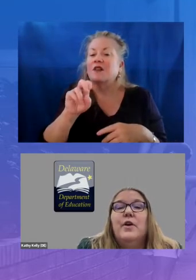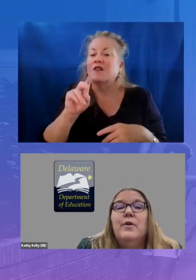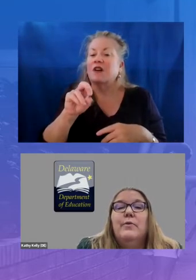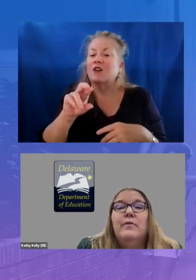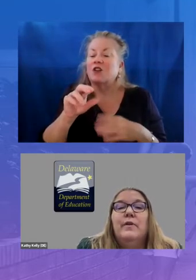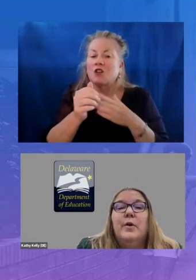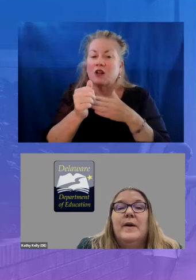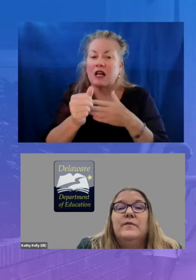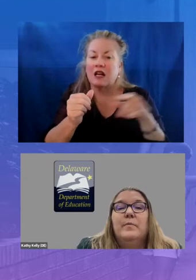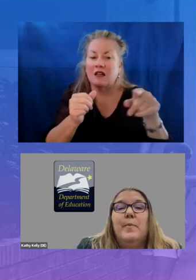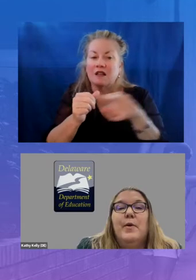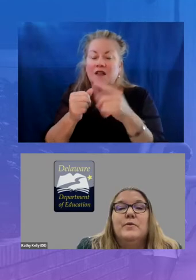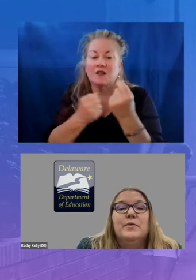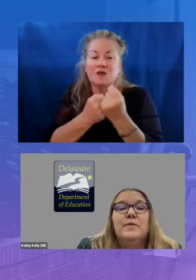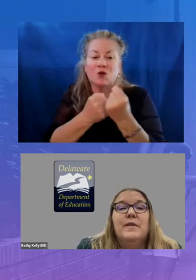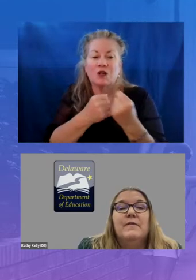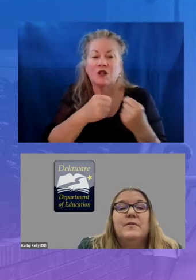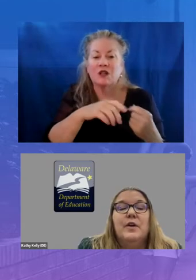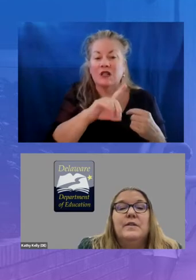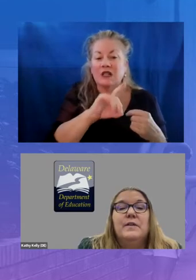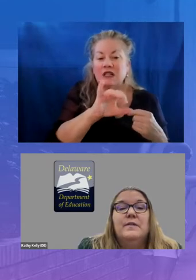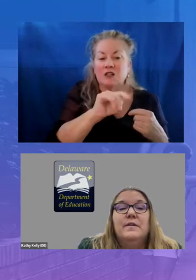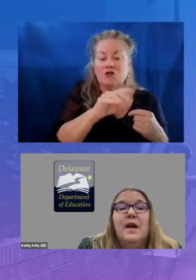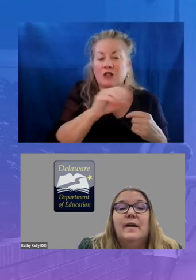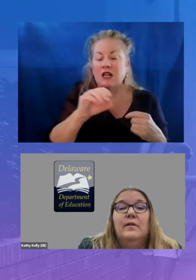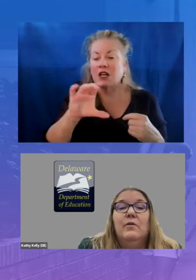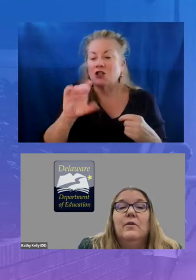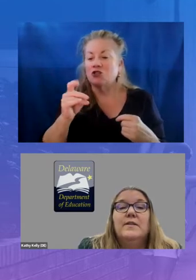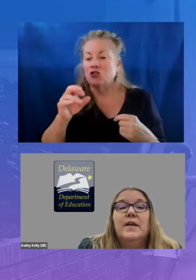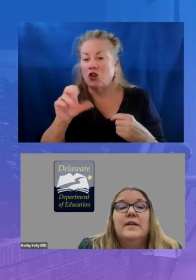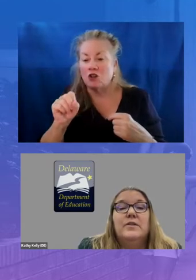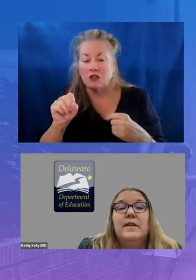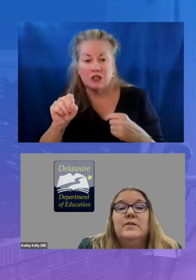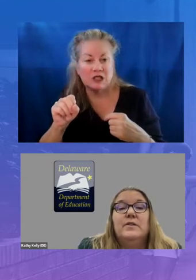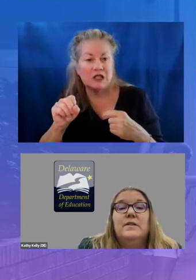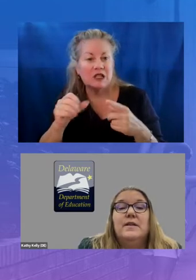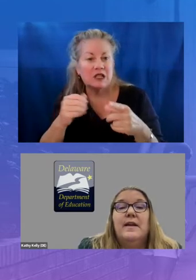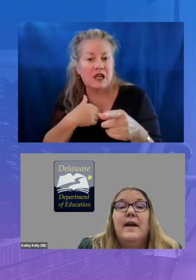through the request for proposals that resulted in this guide local education agencies can now